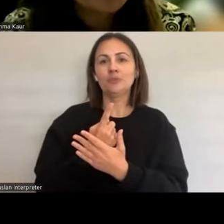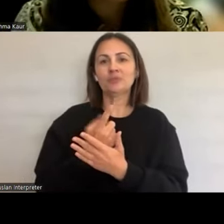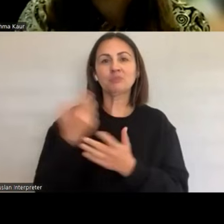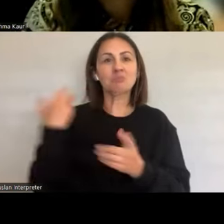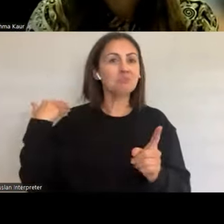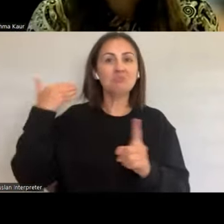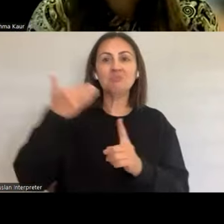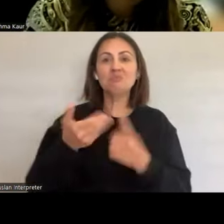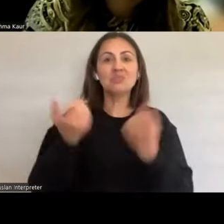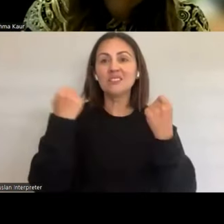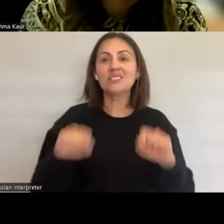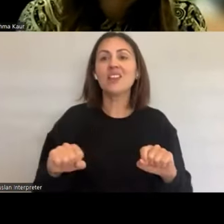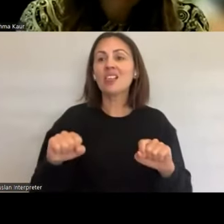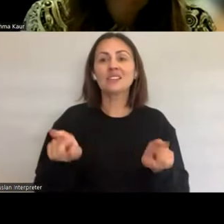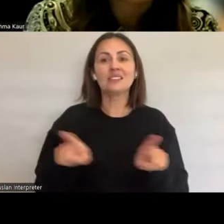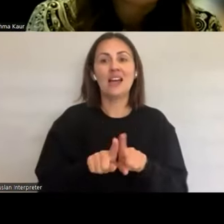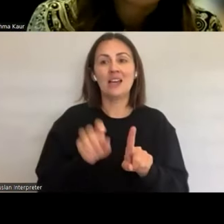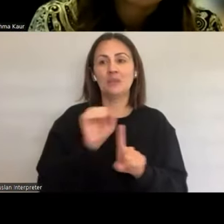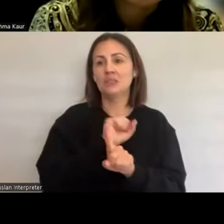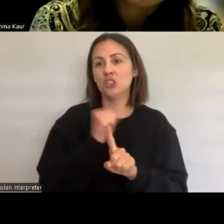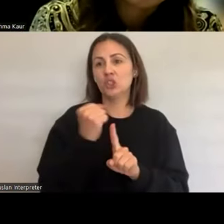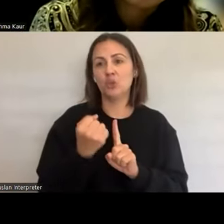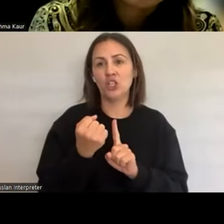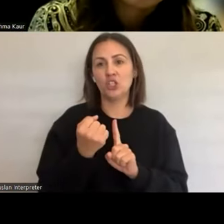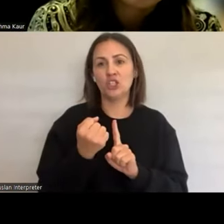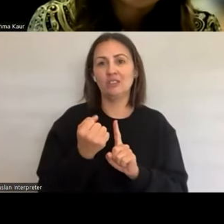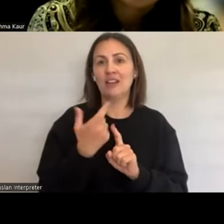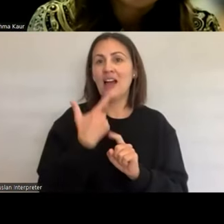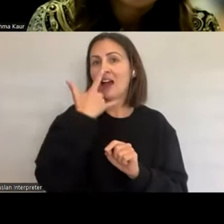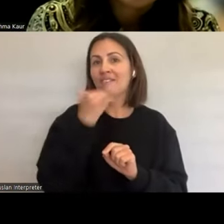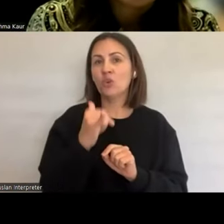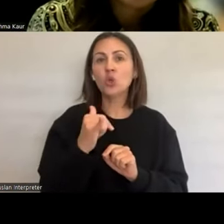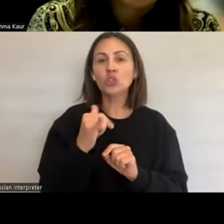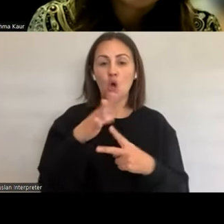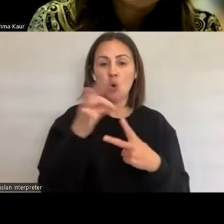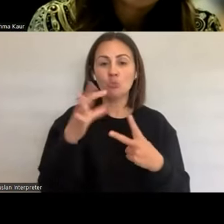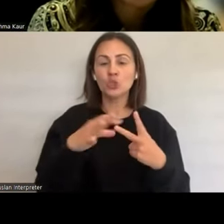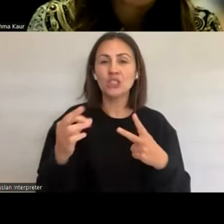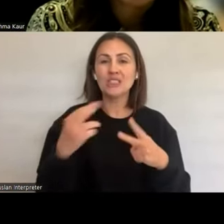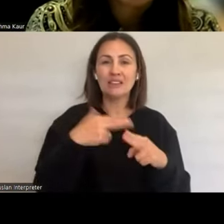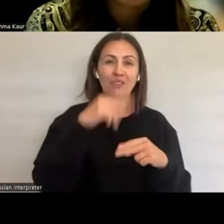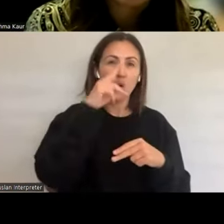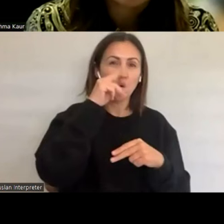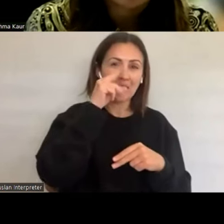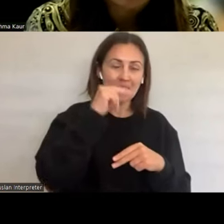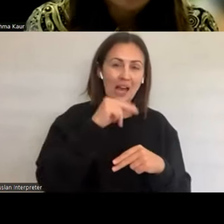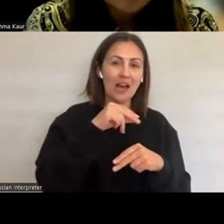but looking at contraceptive options for healthy sexual relationships,